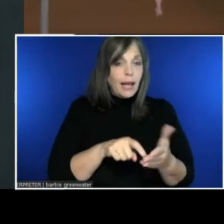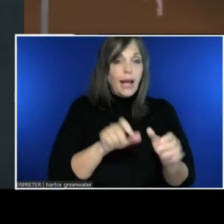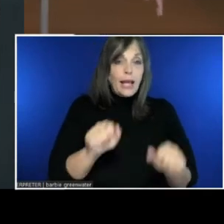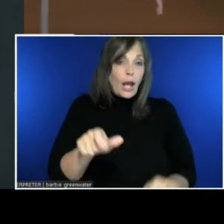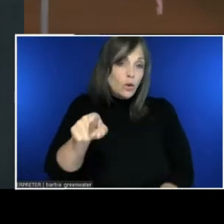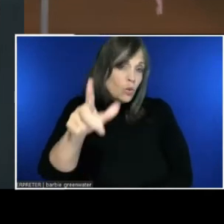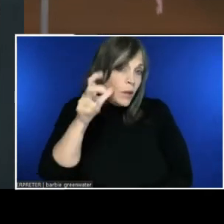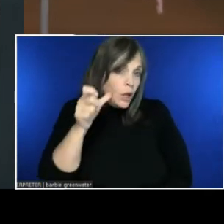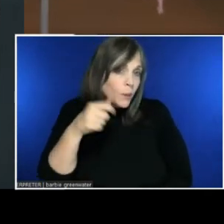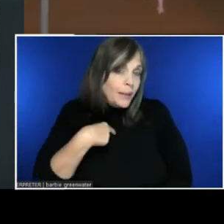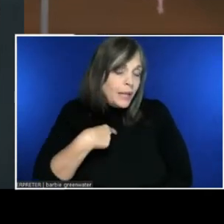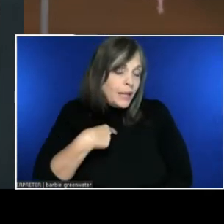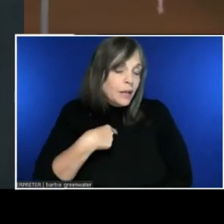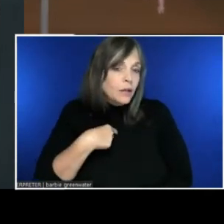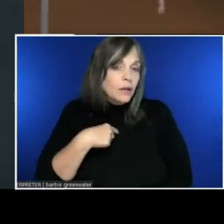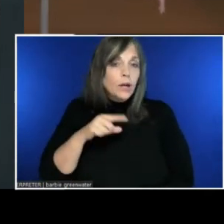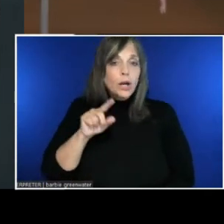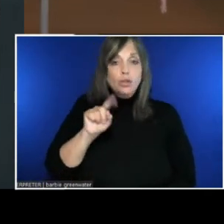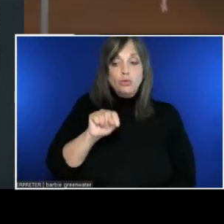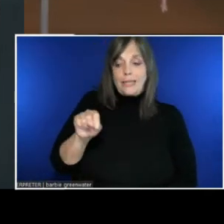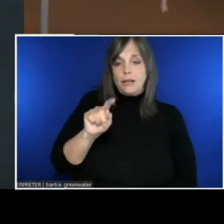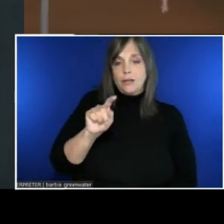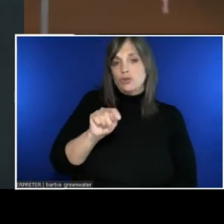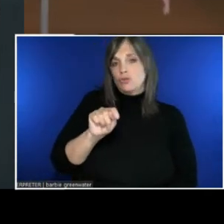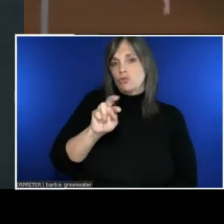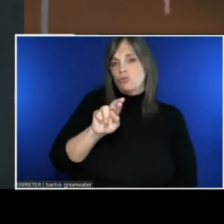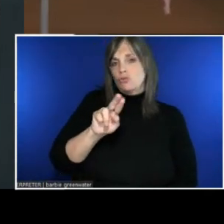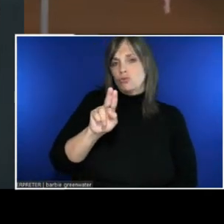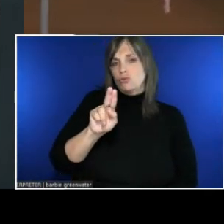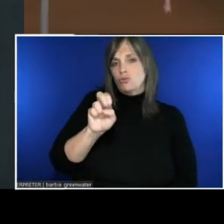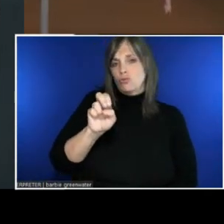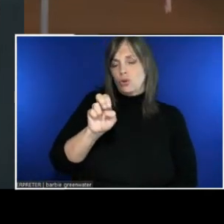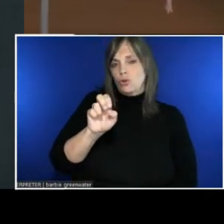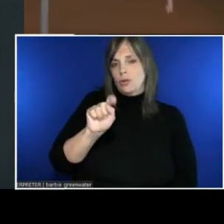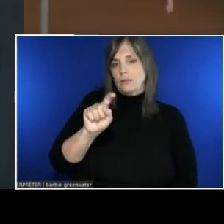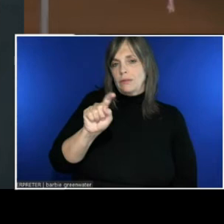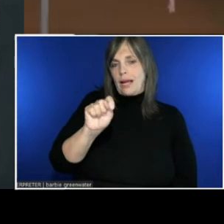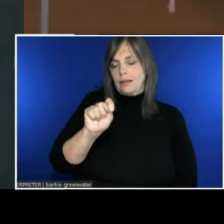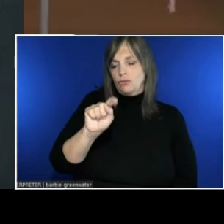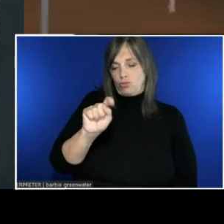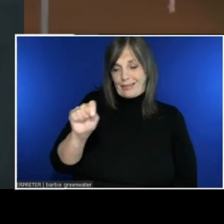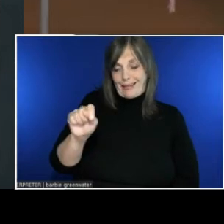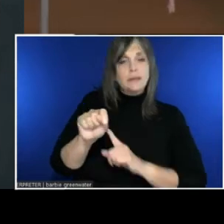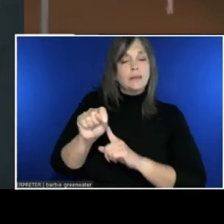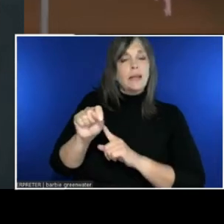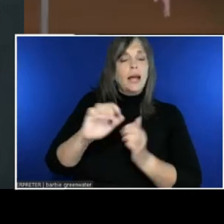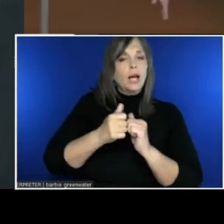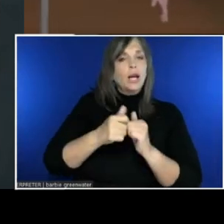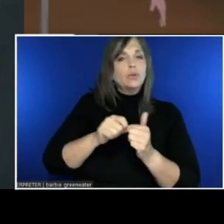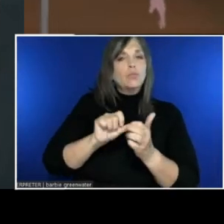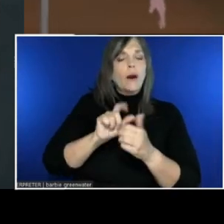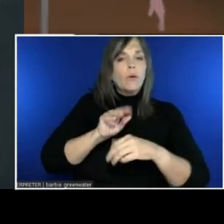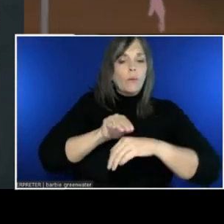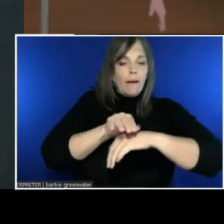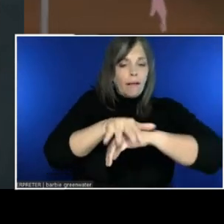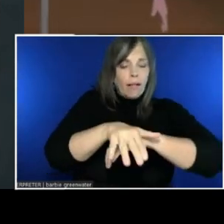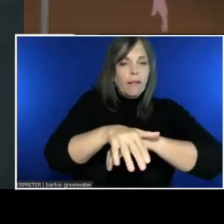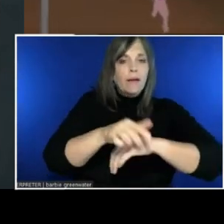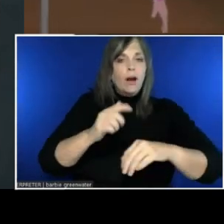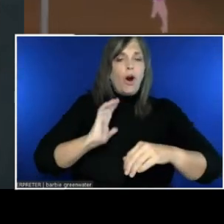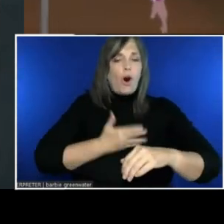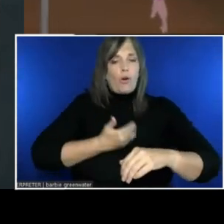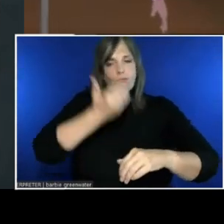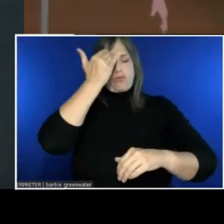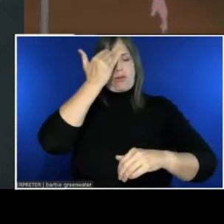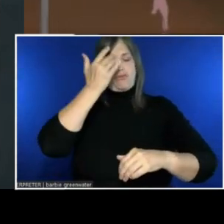The TrueText is where we apply our learnings about language, and further refine that recognition.